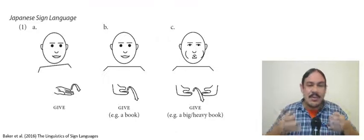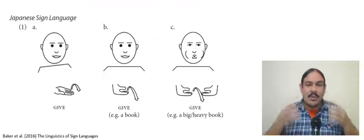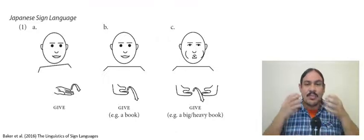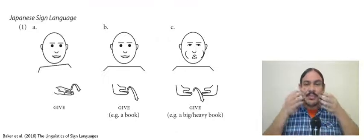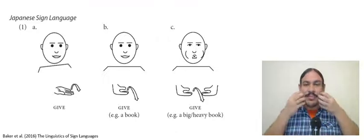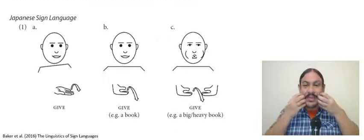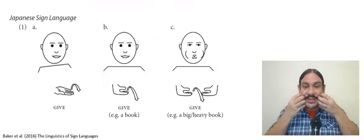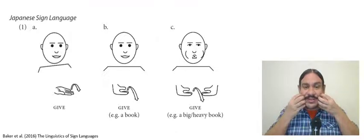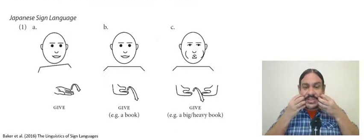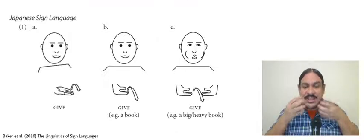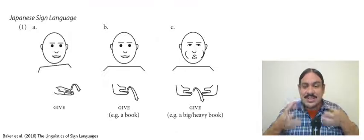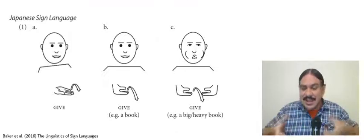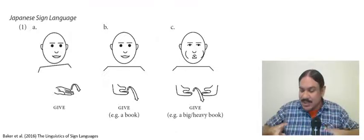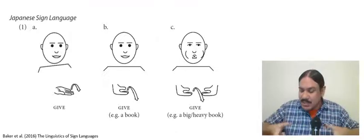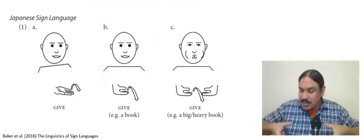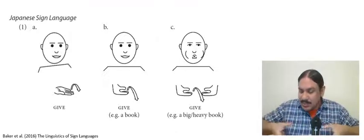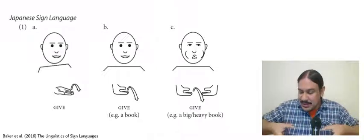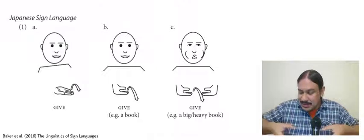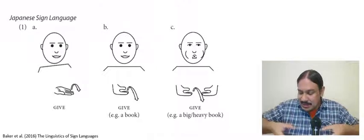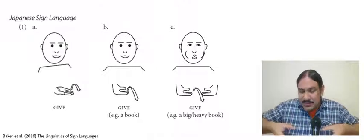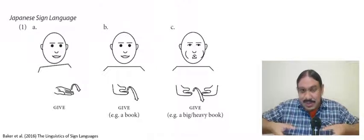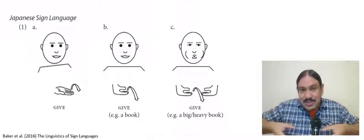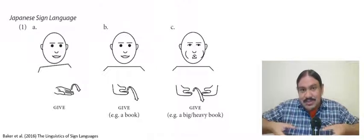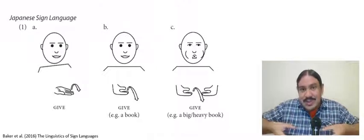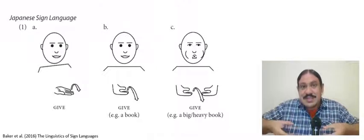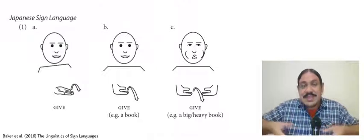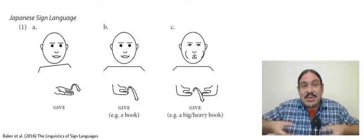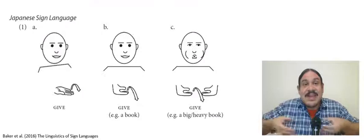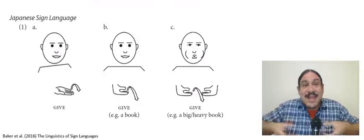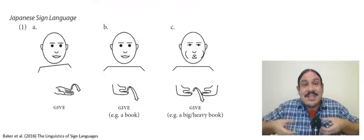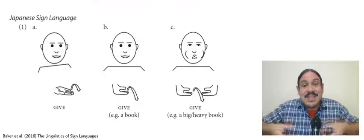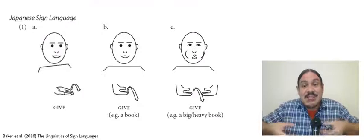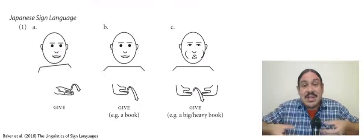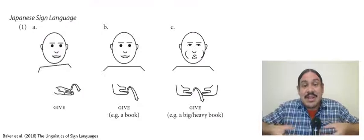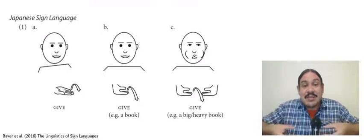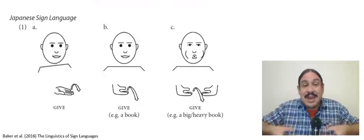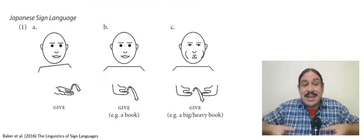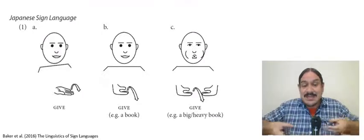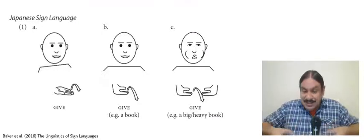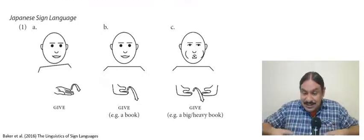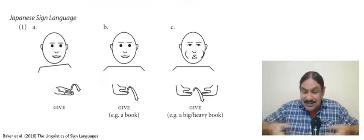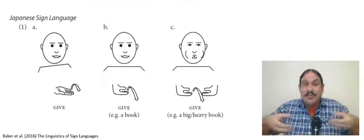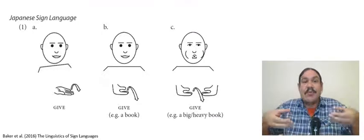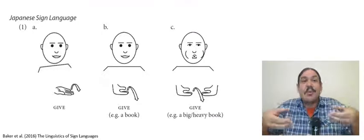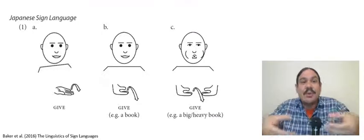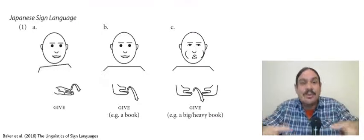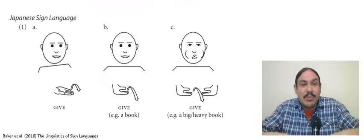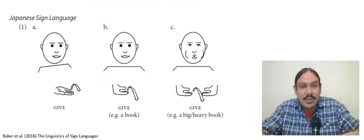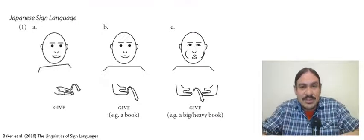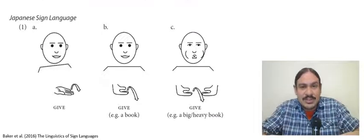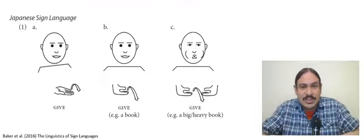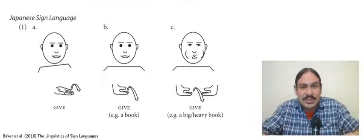by these additional morphemes essentially you're getting a root where other morphemes are stacking onto